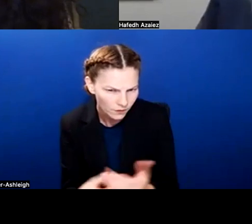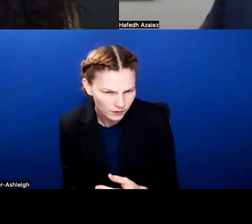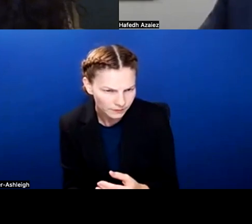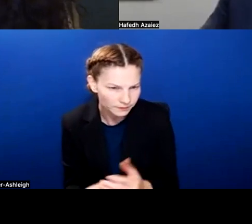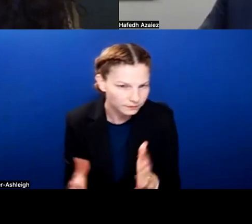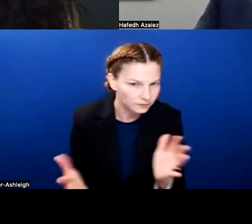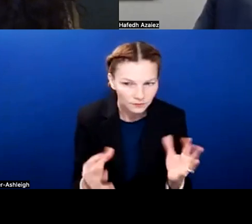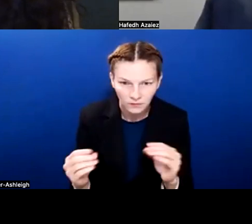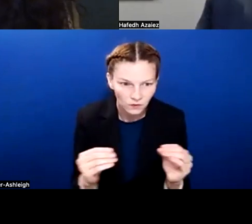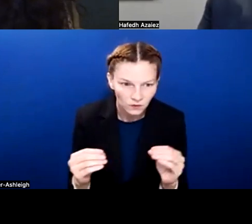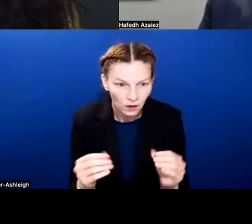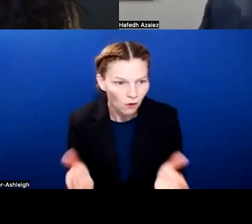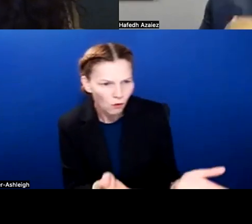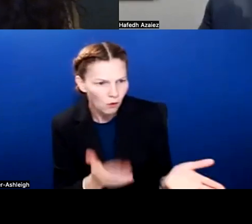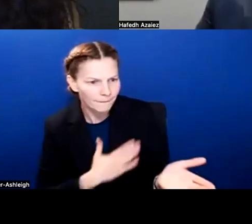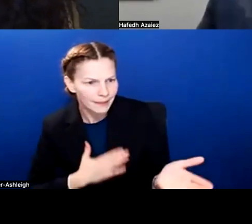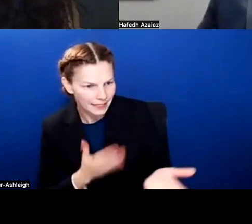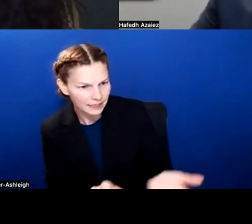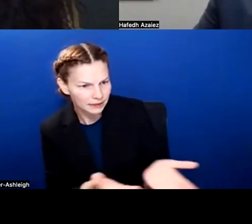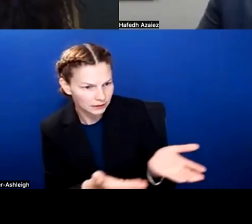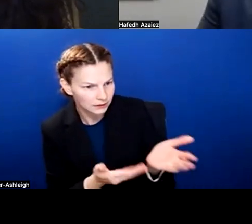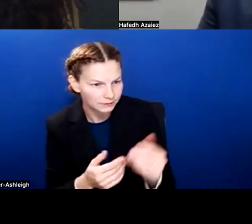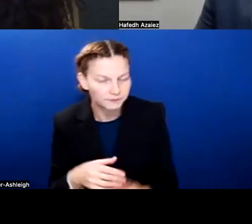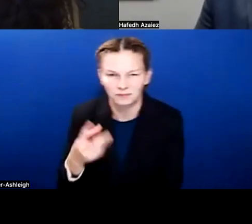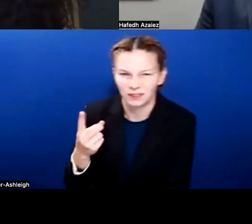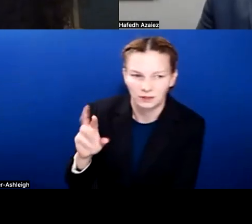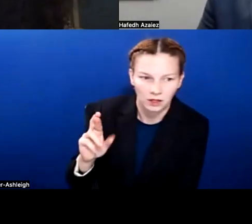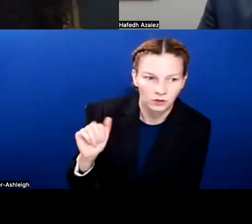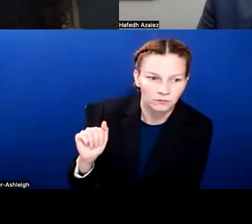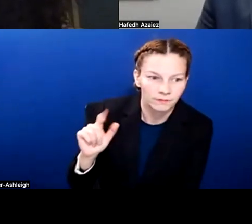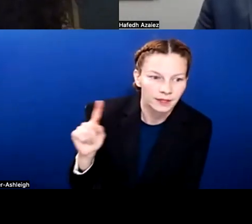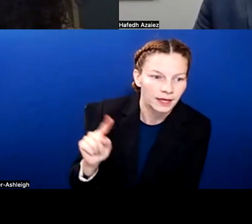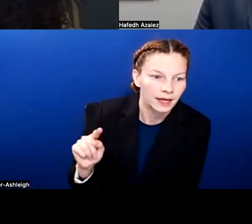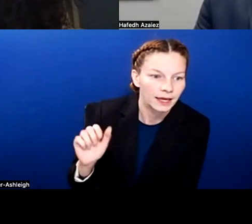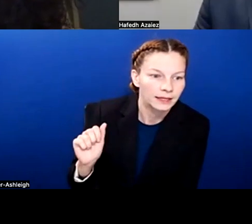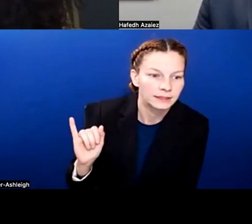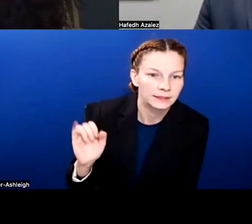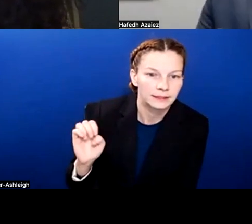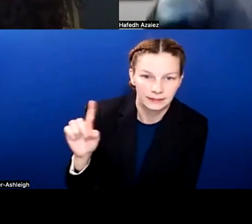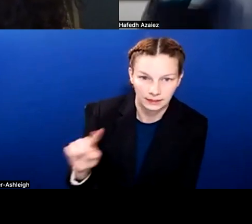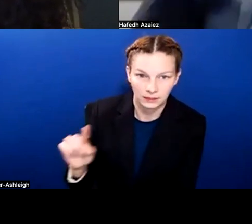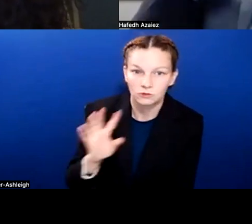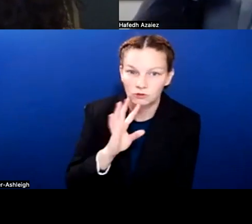Go ahead. No, please go ahead, sir. Thank you. So I can speak to at least what we've done this year, for example,